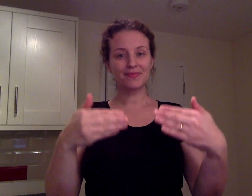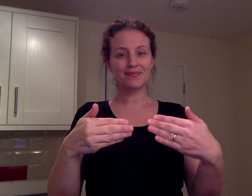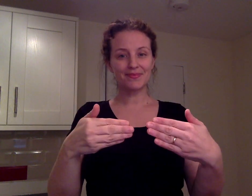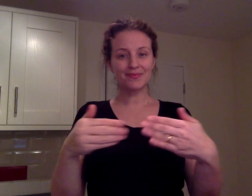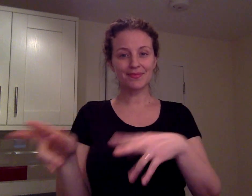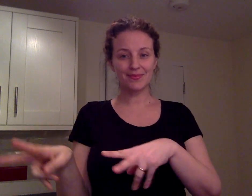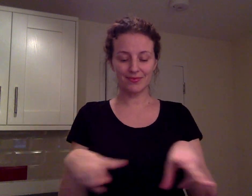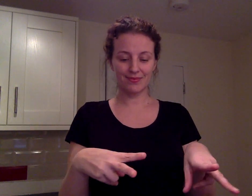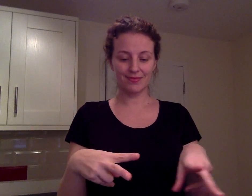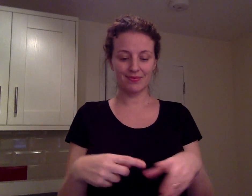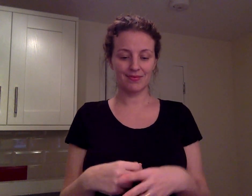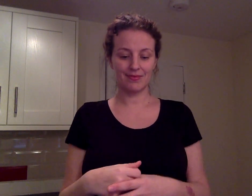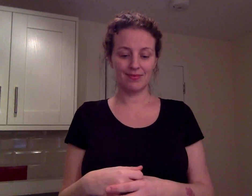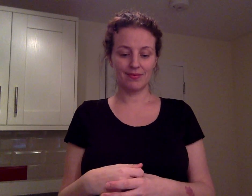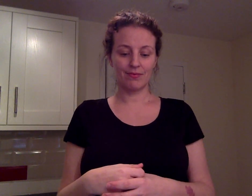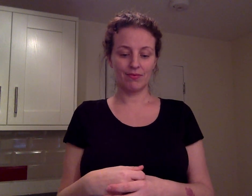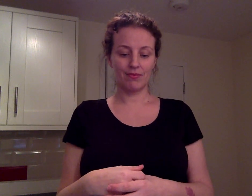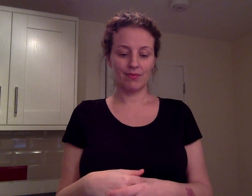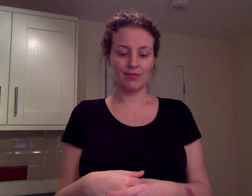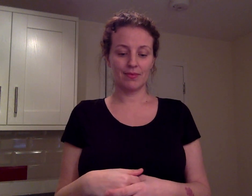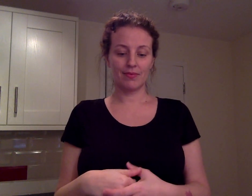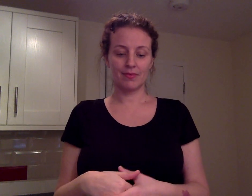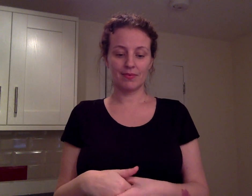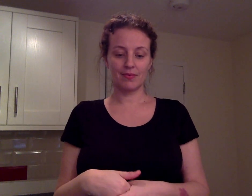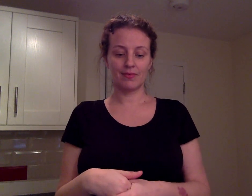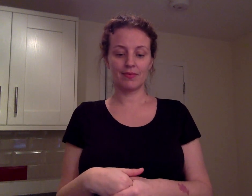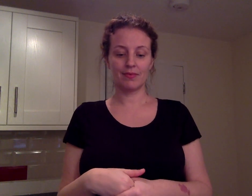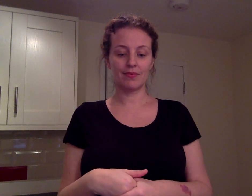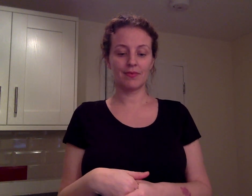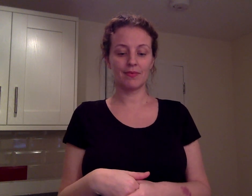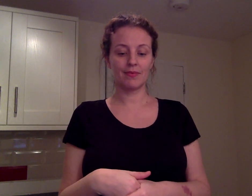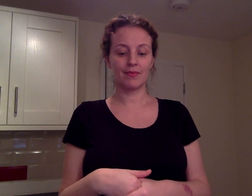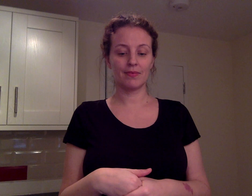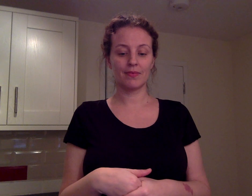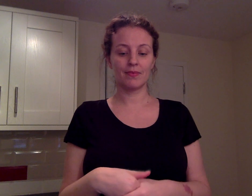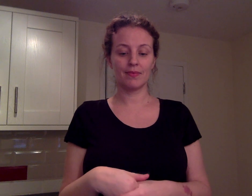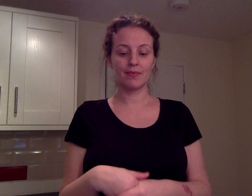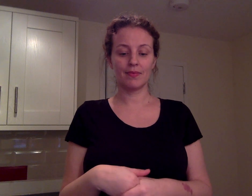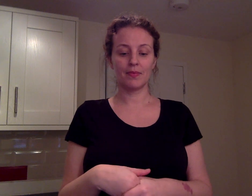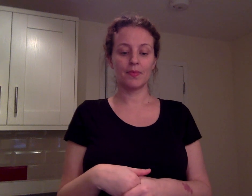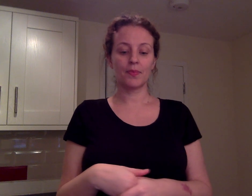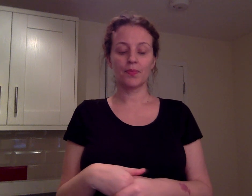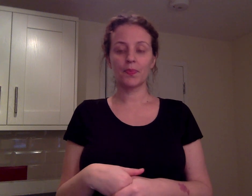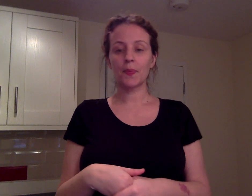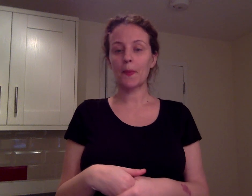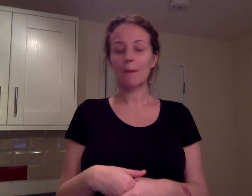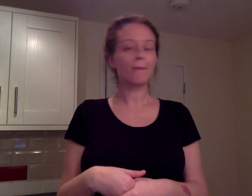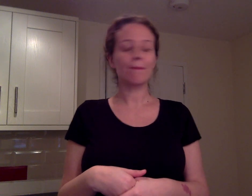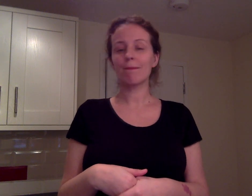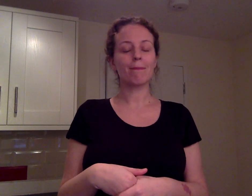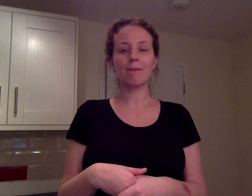No I don't like badminton, I prefer swimming.